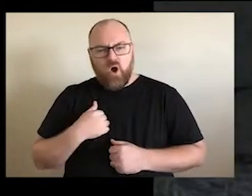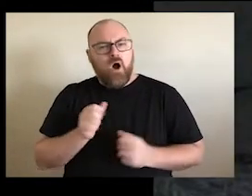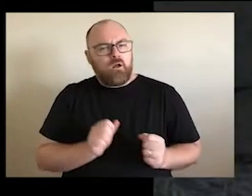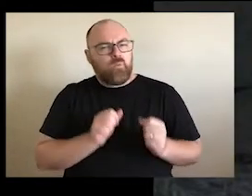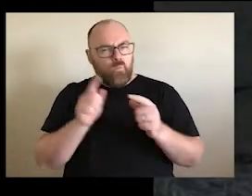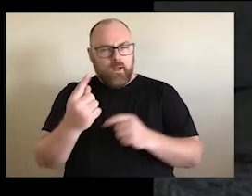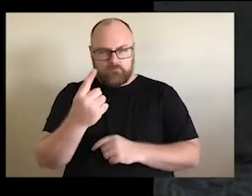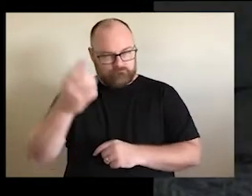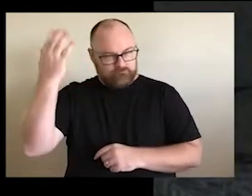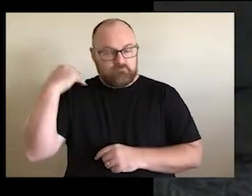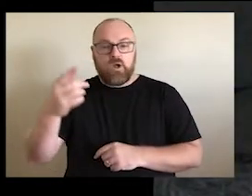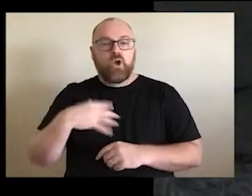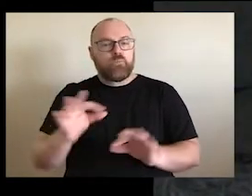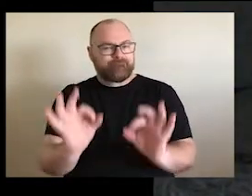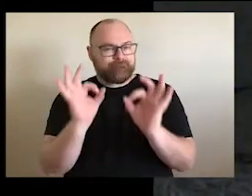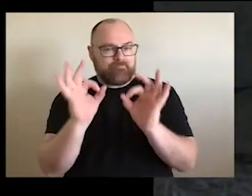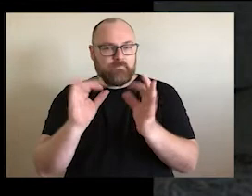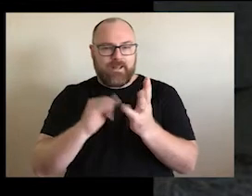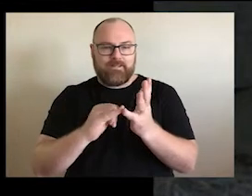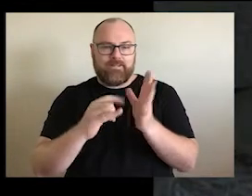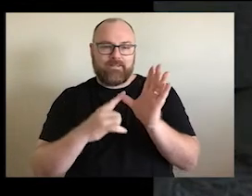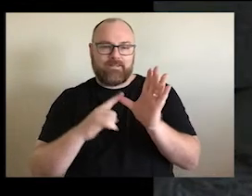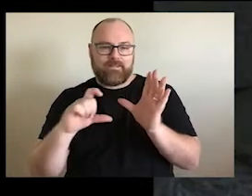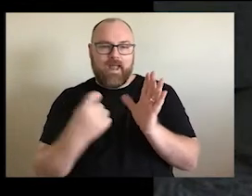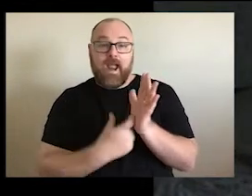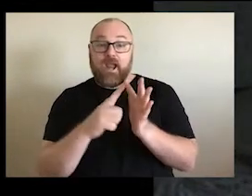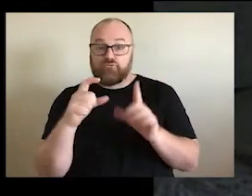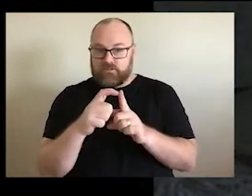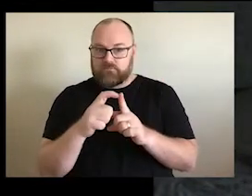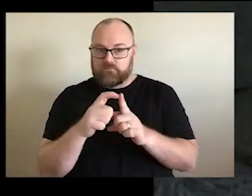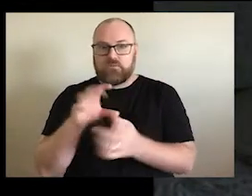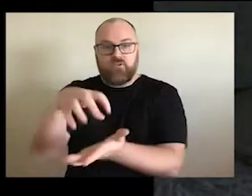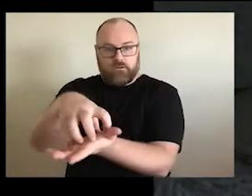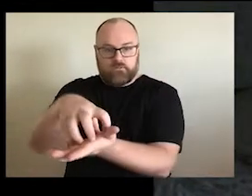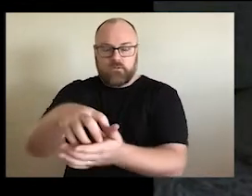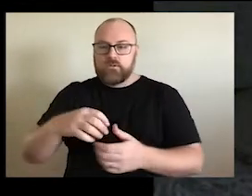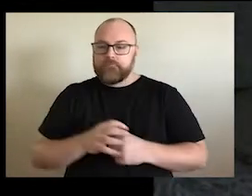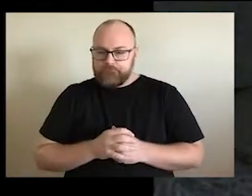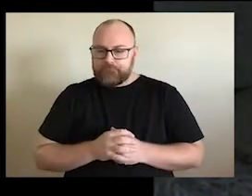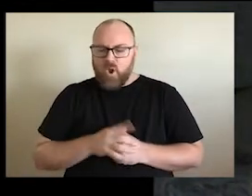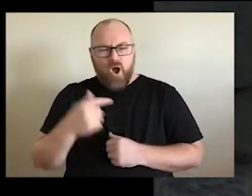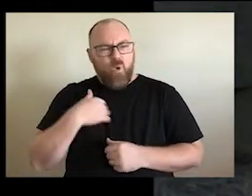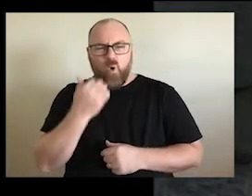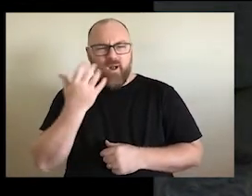And I'd always had this longing in me to say, well, I never really said, goodbye